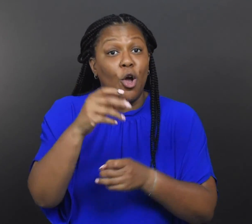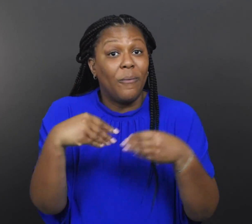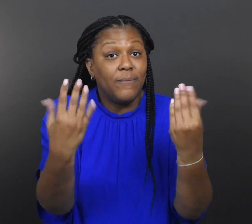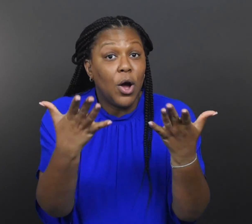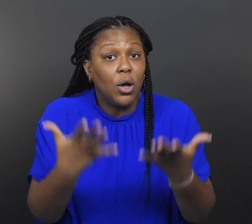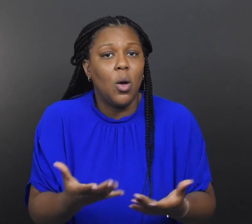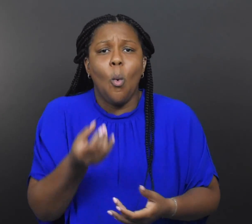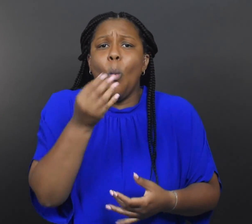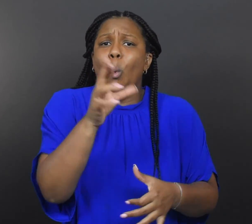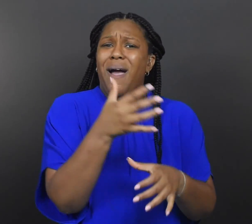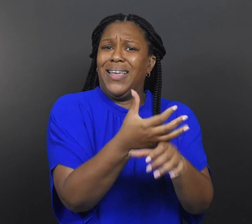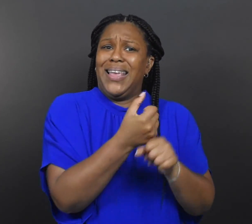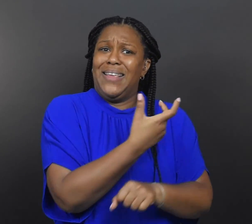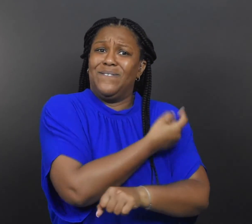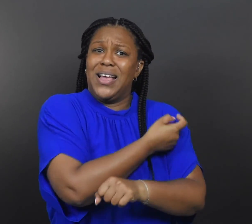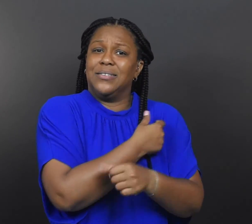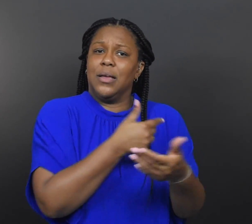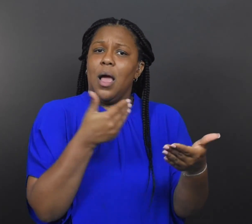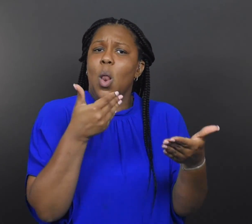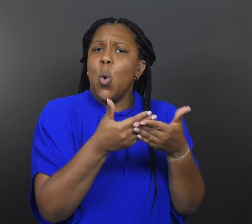vaccines closer to where people live,” Neetu says.